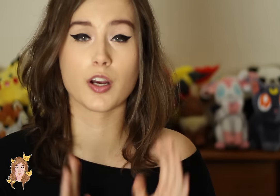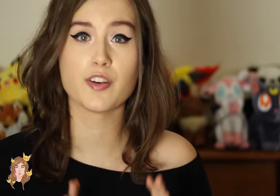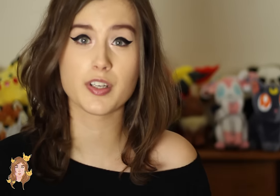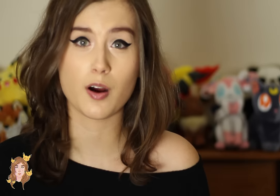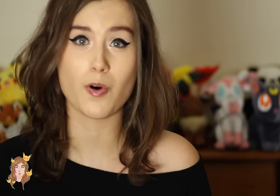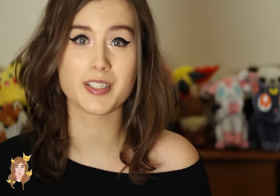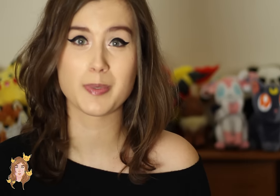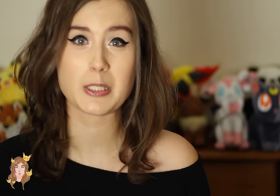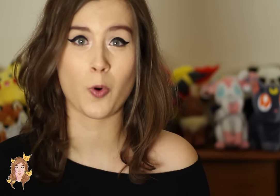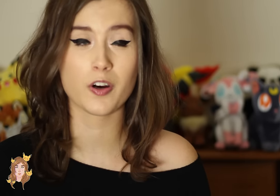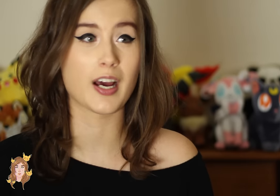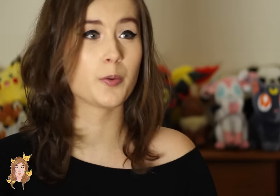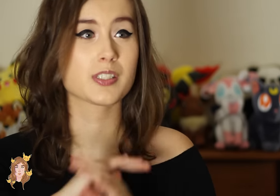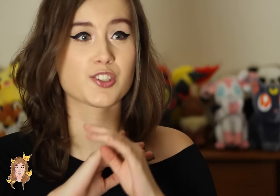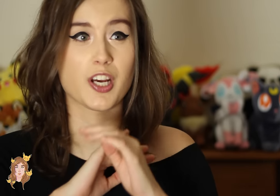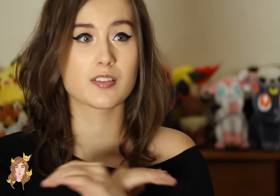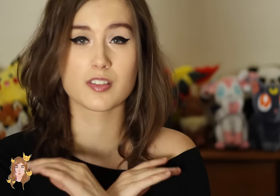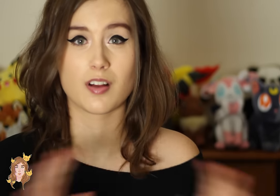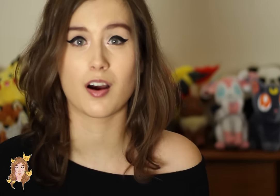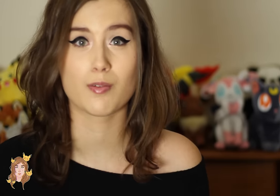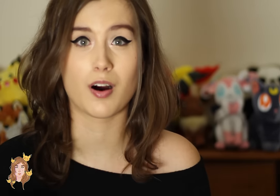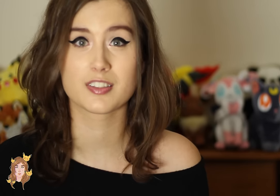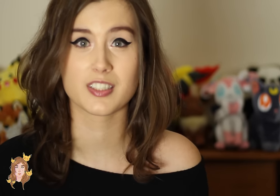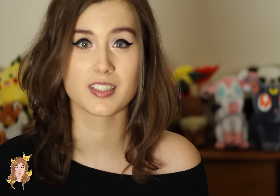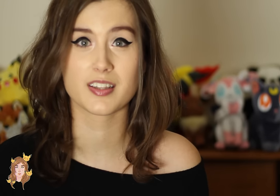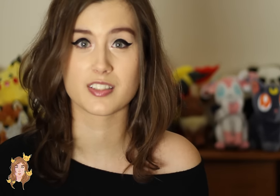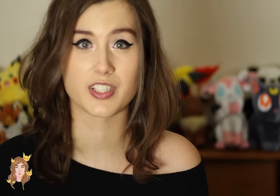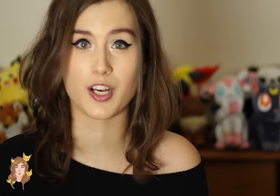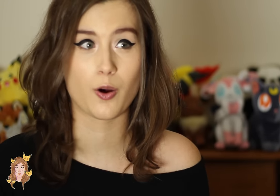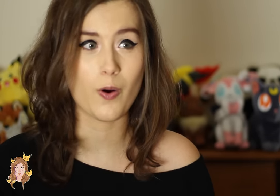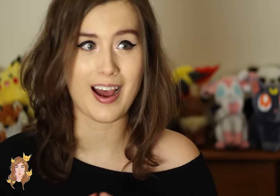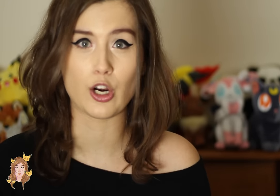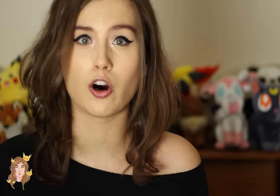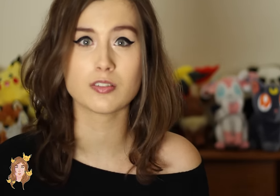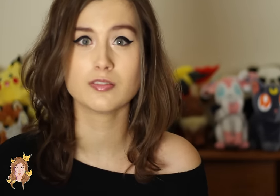So, if you don’t want to be spoiled, I would suggest just not watching this video at all.